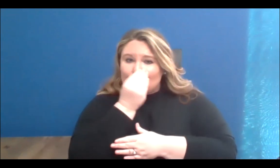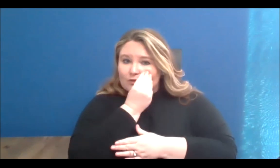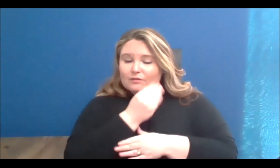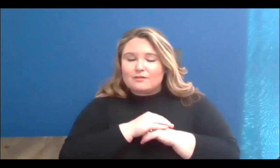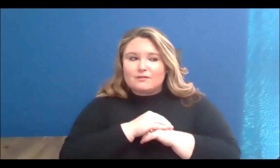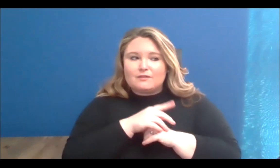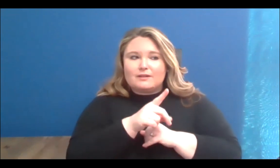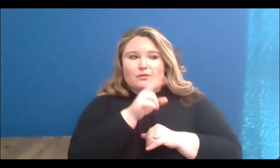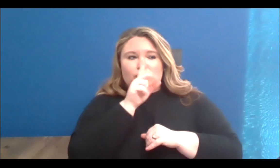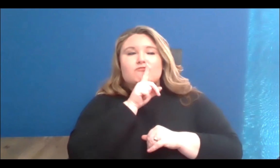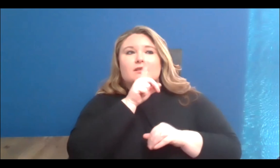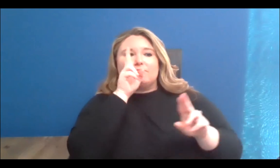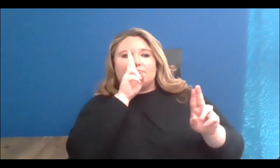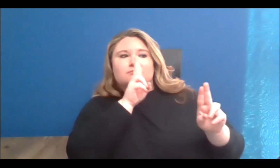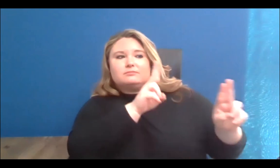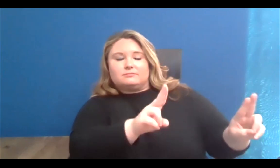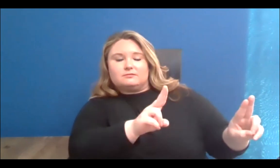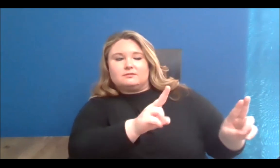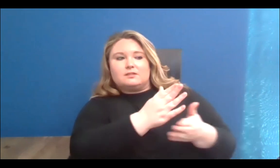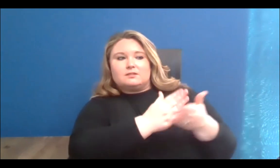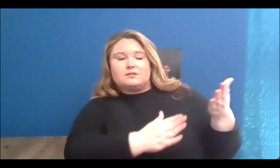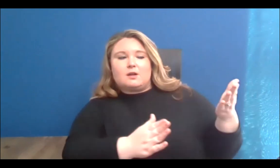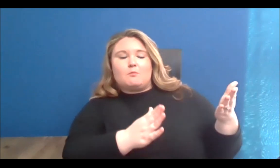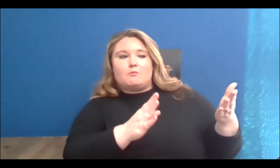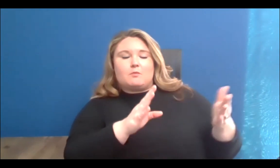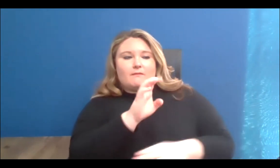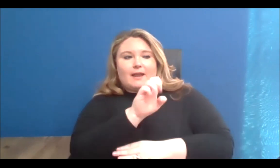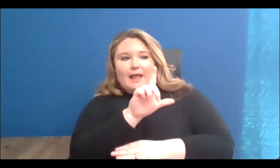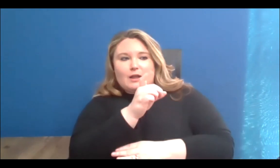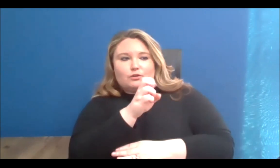elders Pauline Shirt who had a dream and had a commitment to creating the